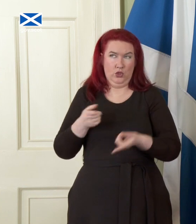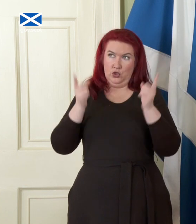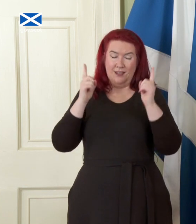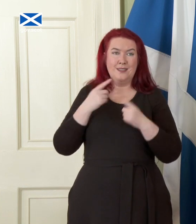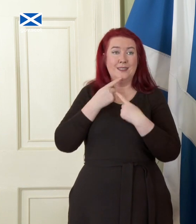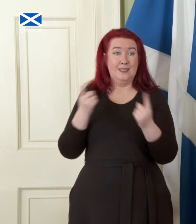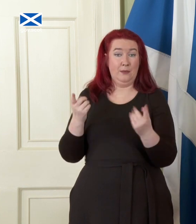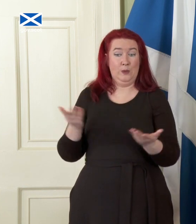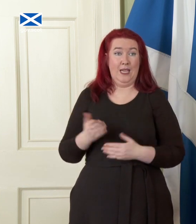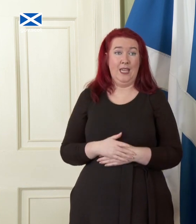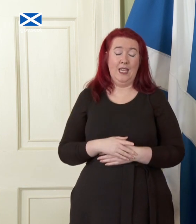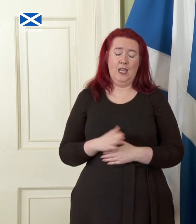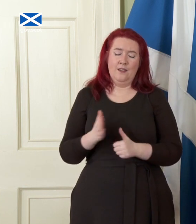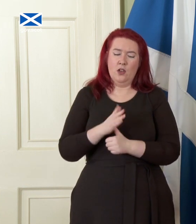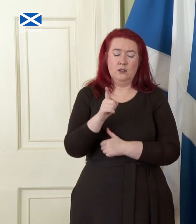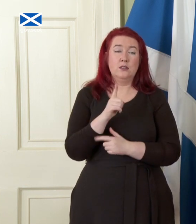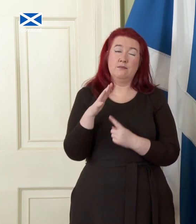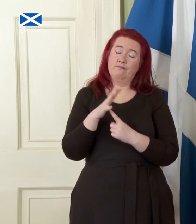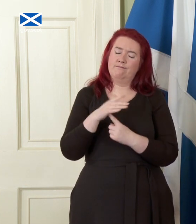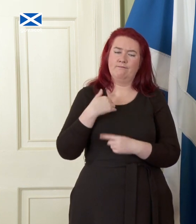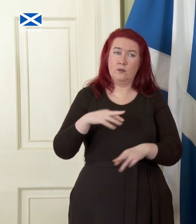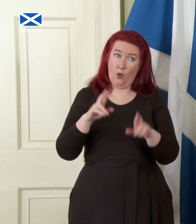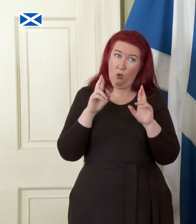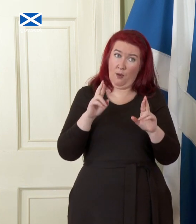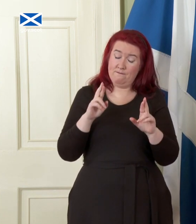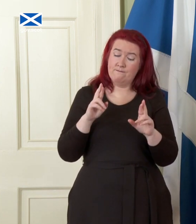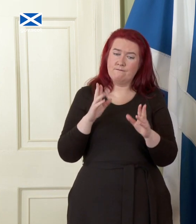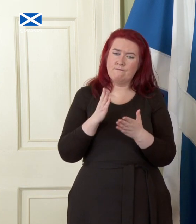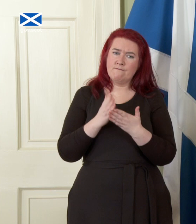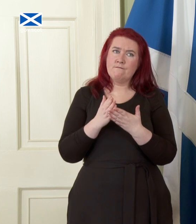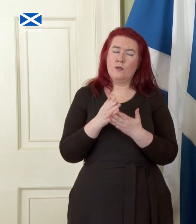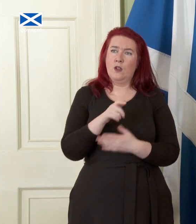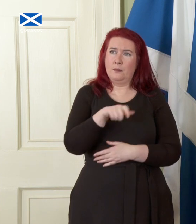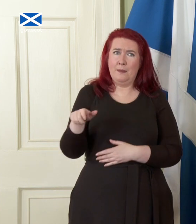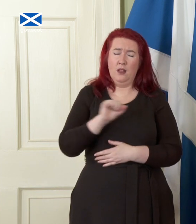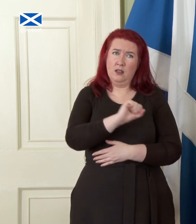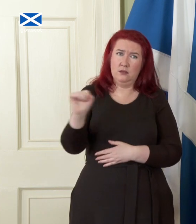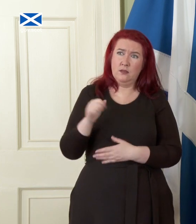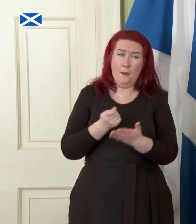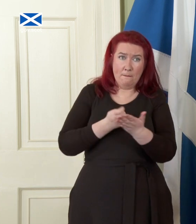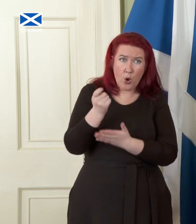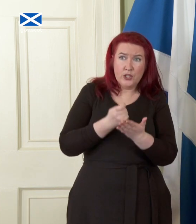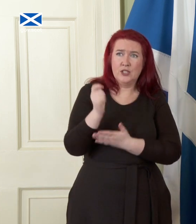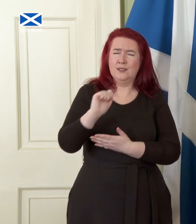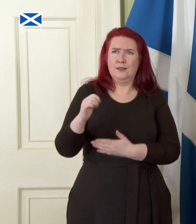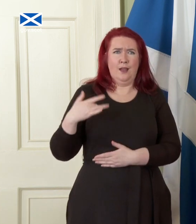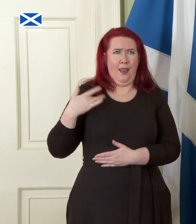importantly I very much hope that for the sake of people's mortgages and living standards the